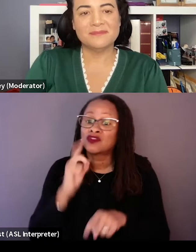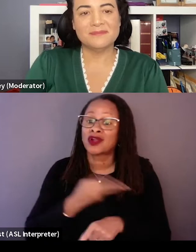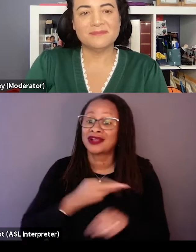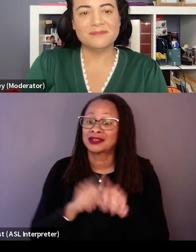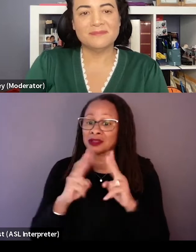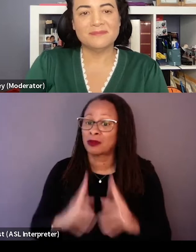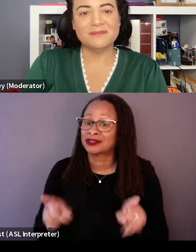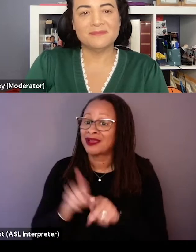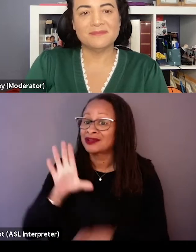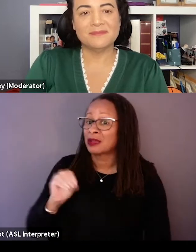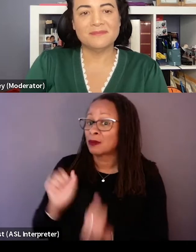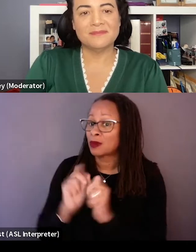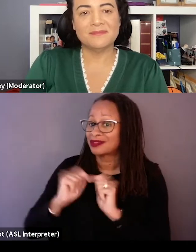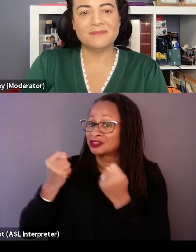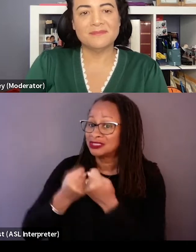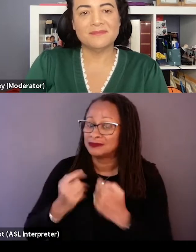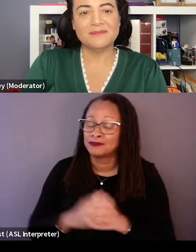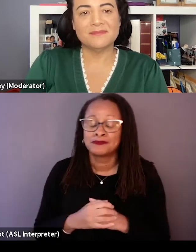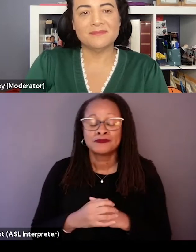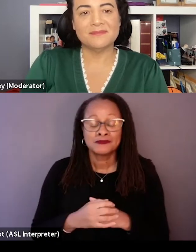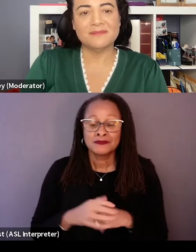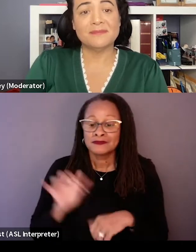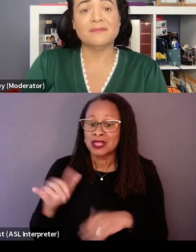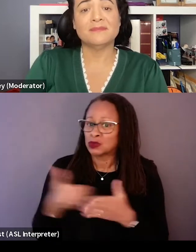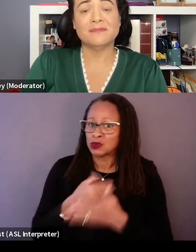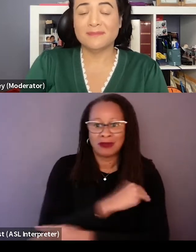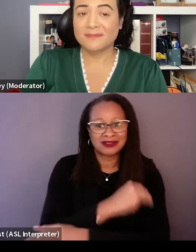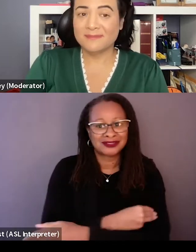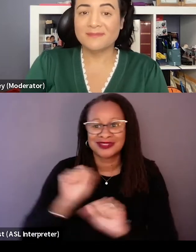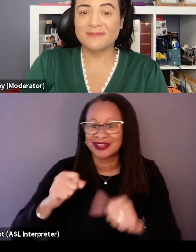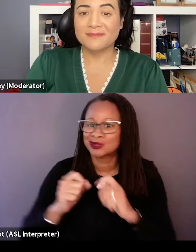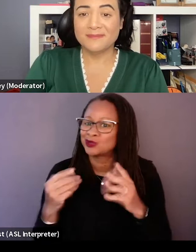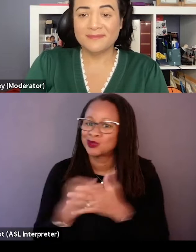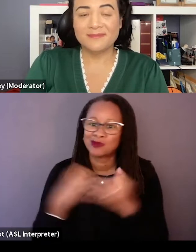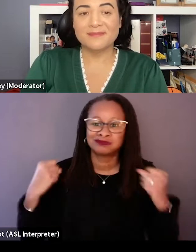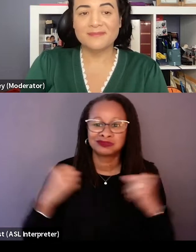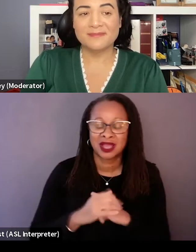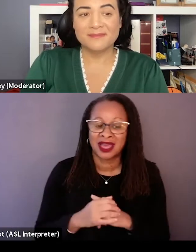as a company with our team, it was new muscles for us. Like the motto of JPL,